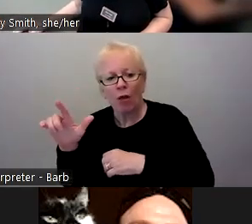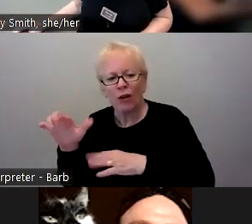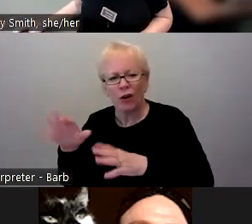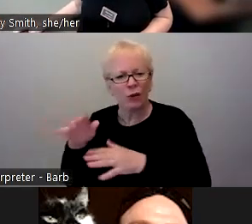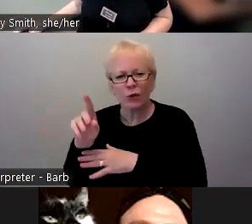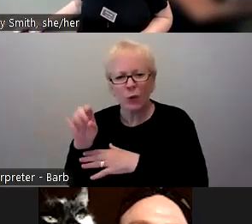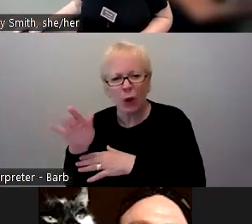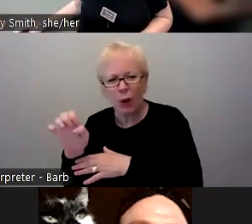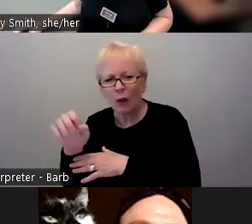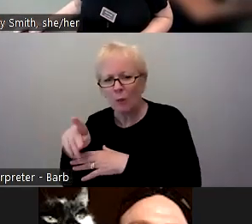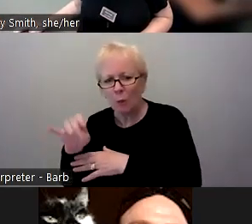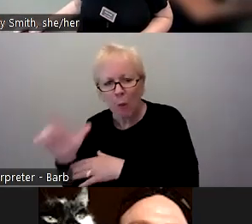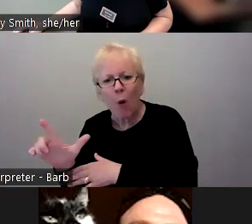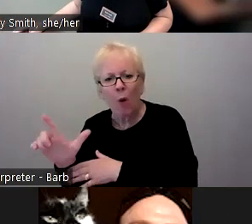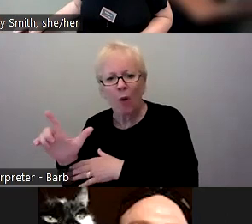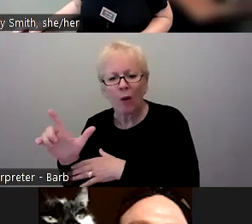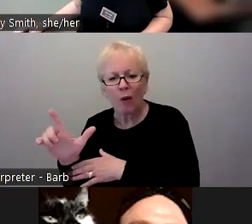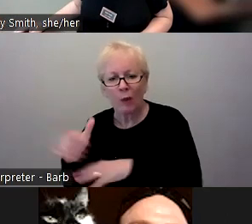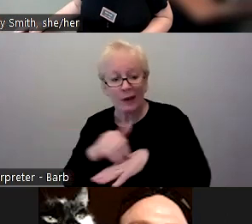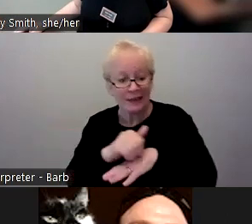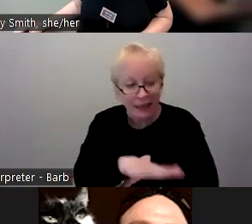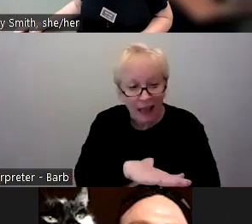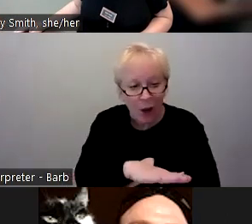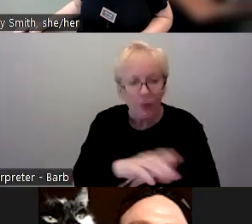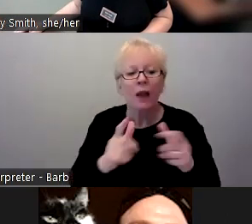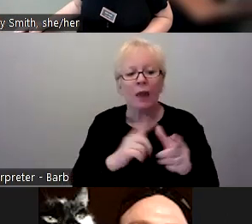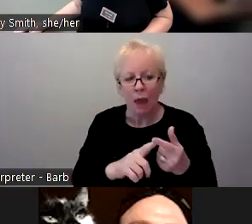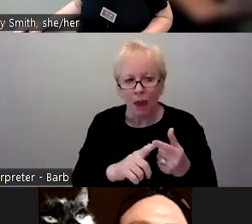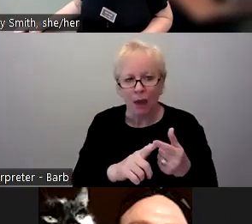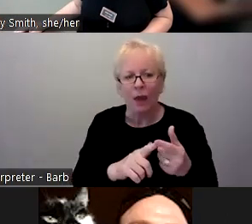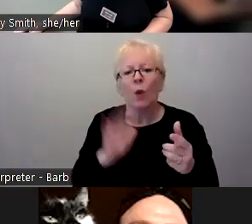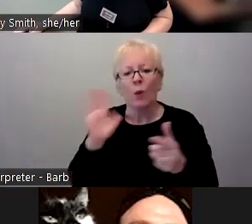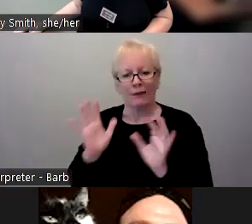But I love that we might be already planning to put things on our calendars potentially.